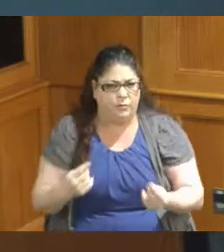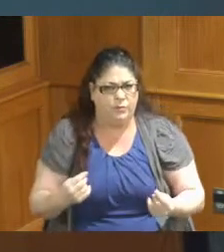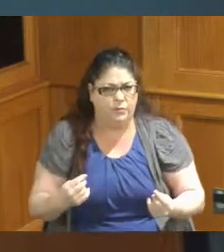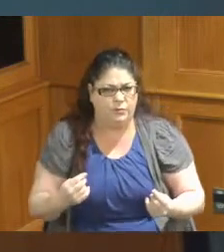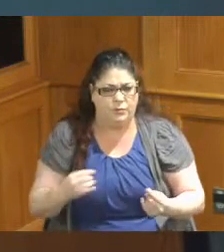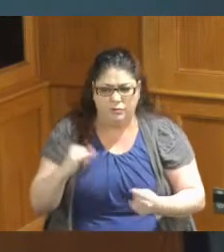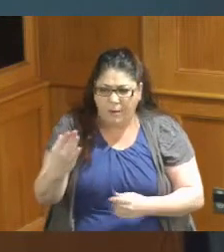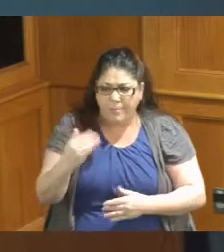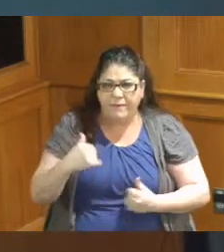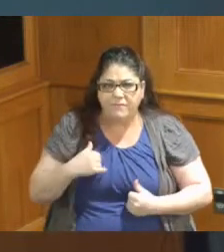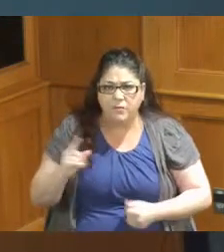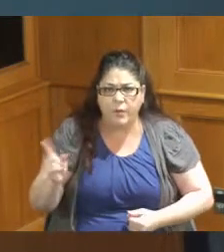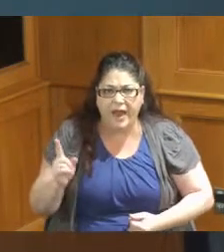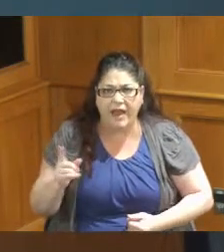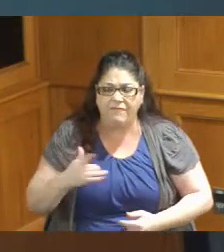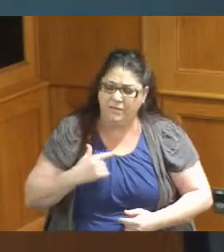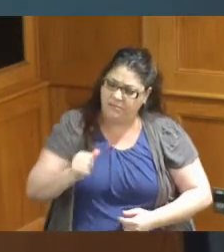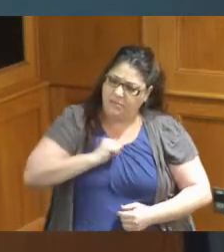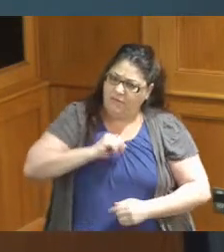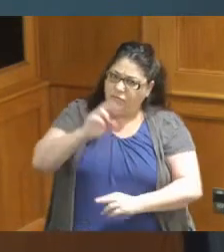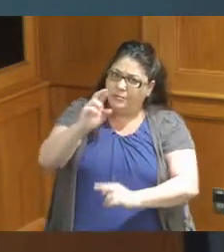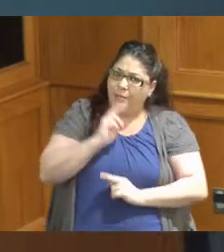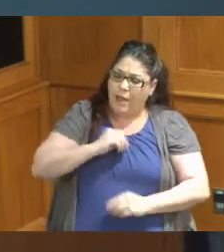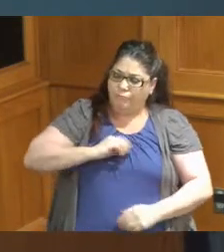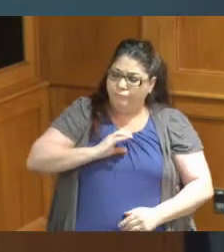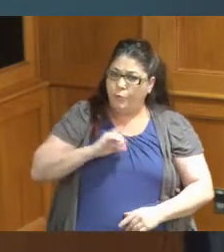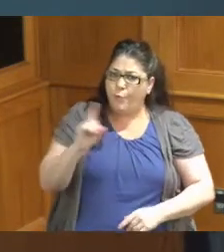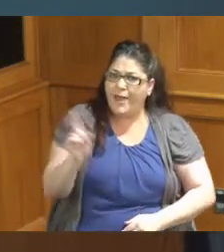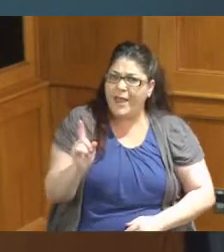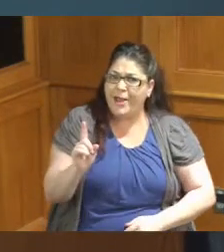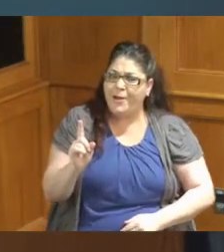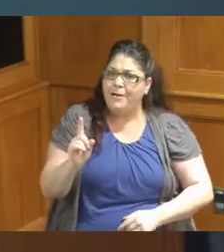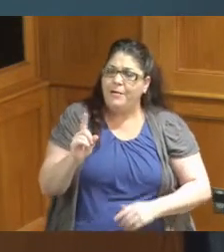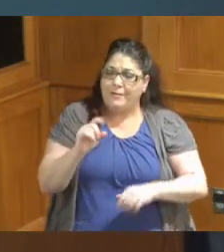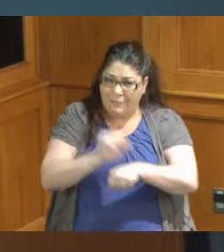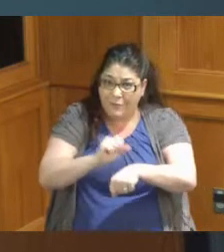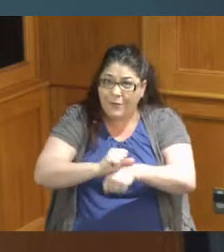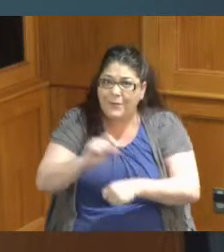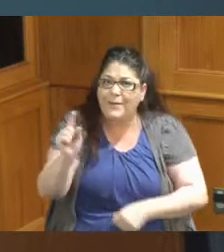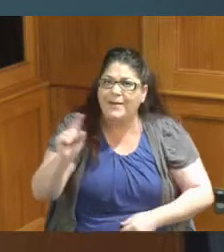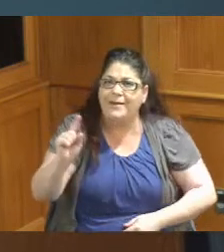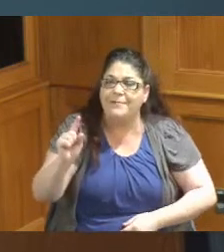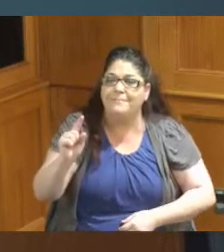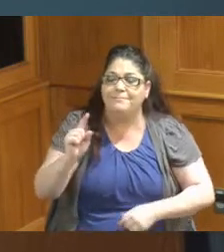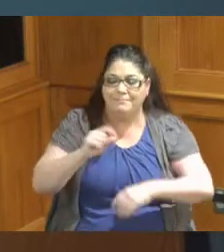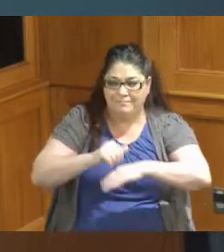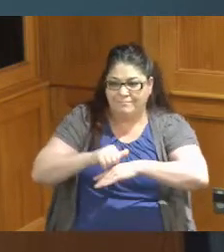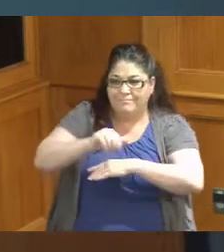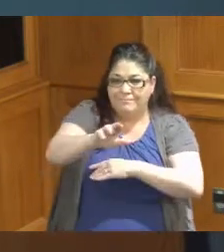dignity and I remember sending them over to the Easter Seals program and it actually works so